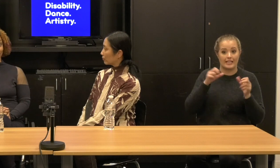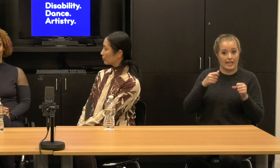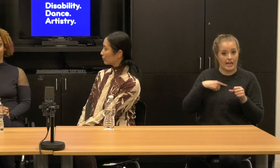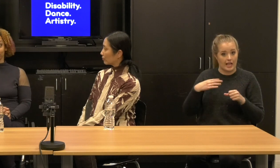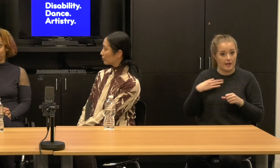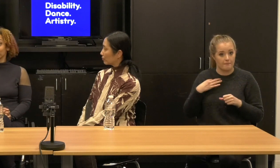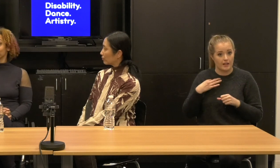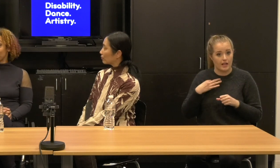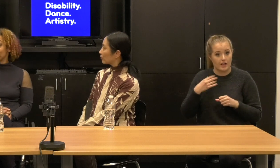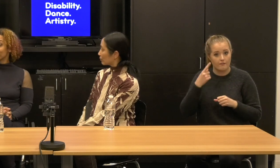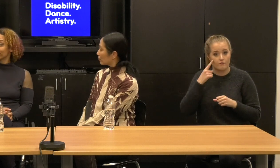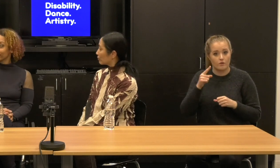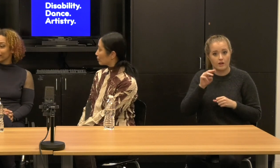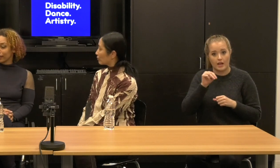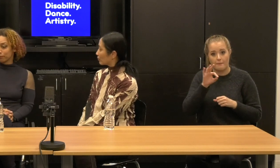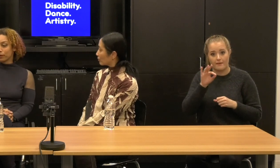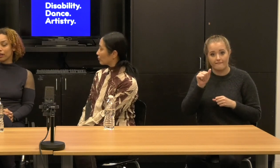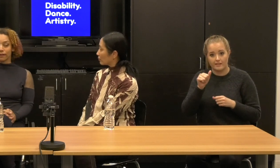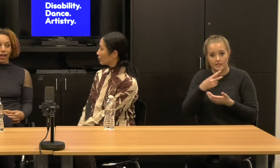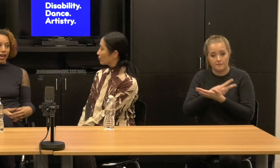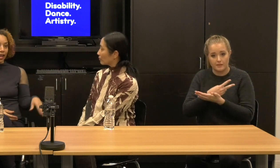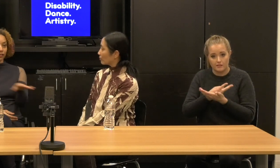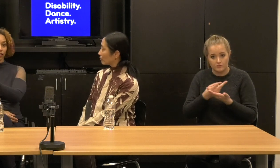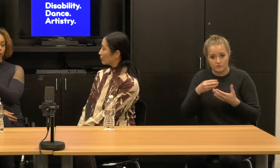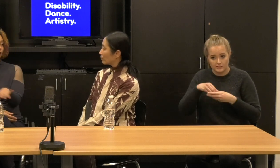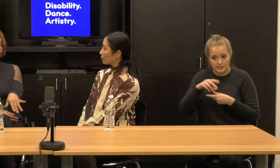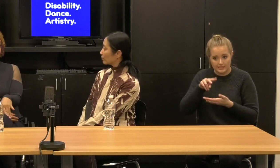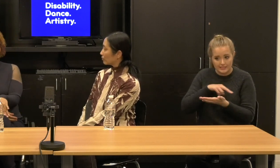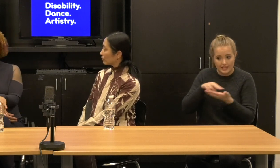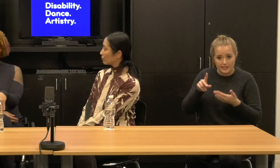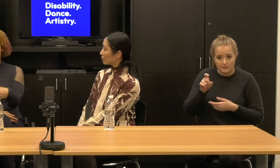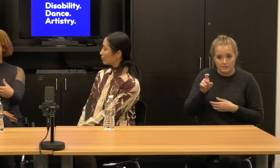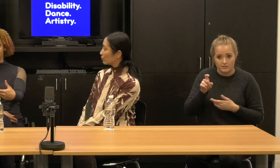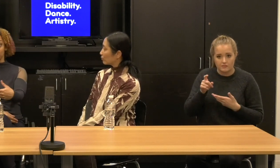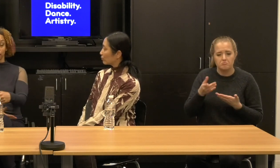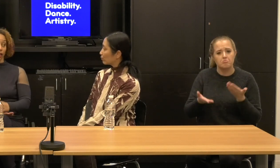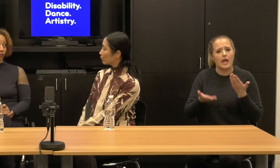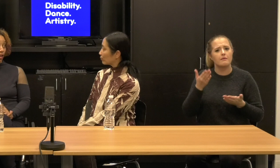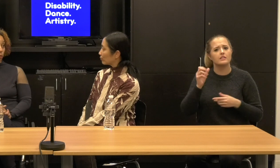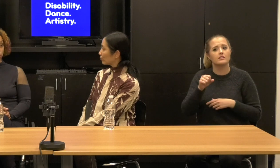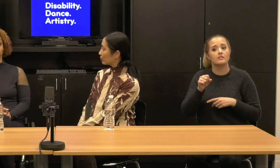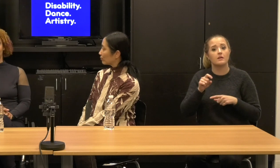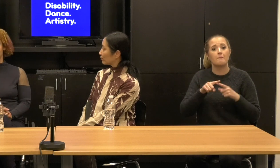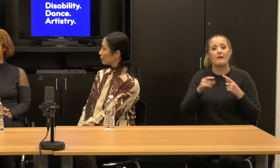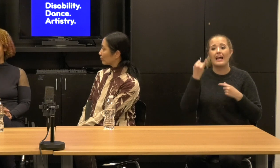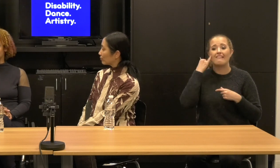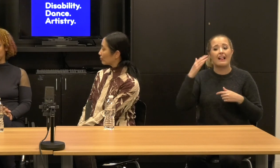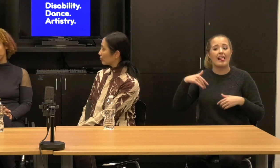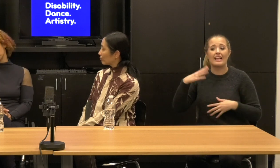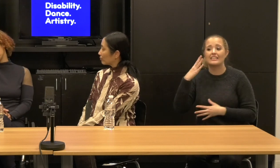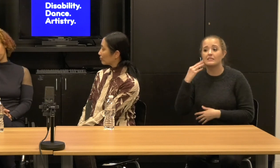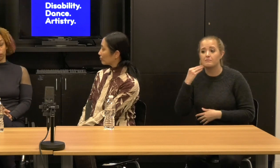Maybe, but if I hadn't done what I have done, could I have applied to get a bfa and be accepted